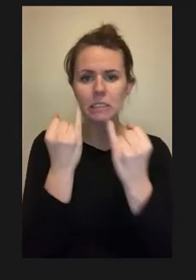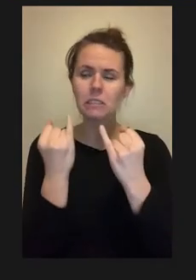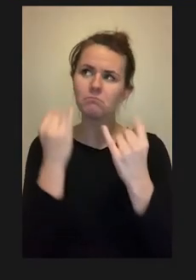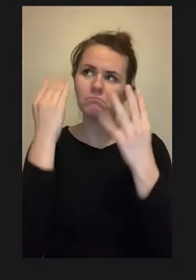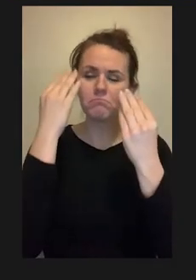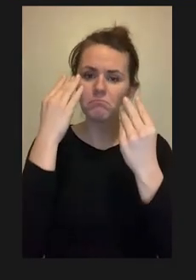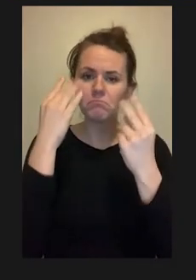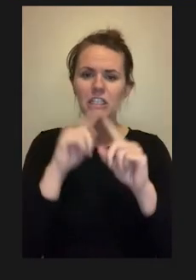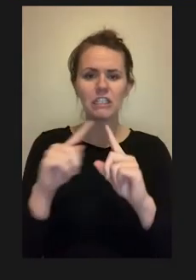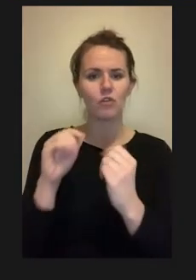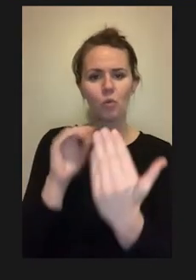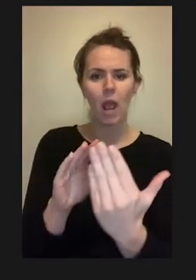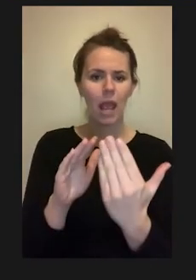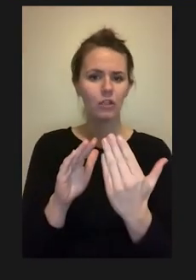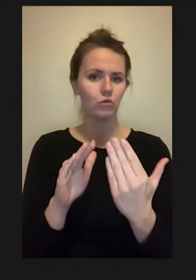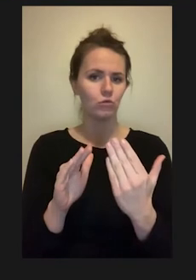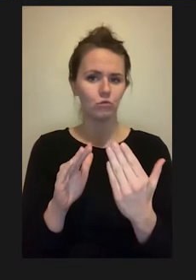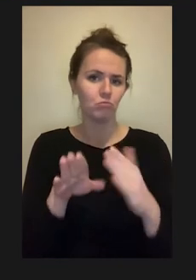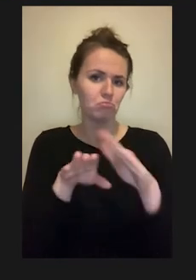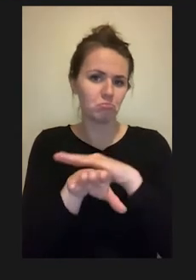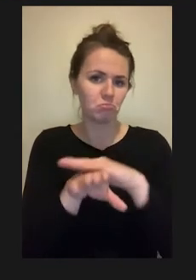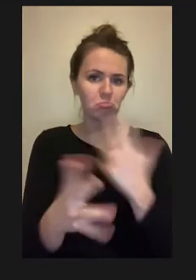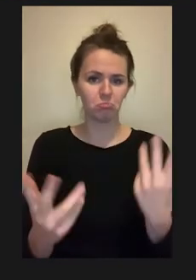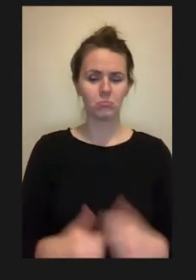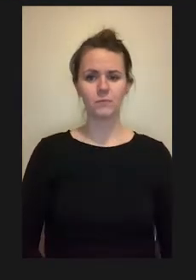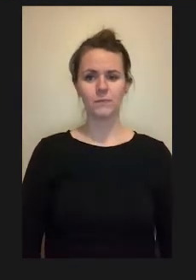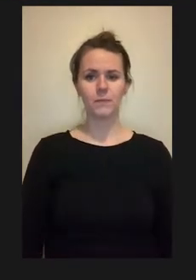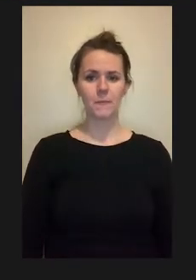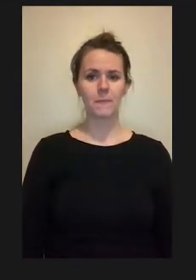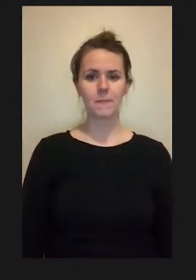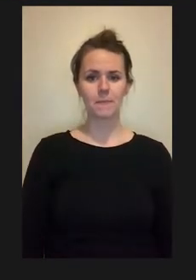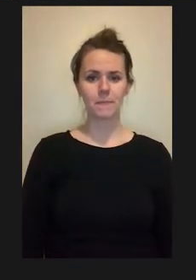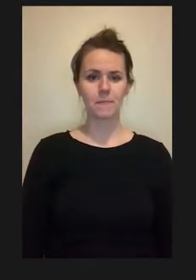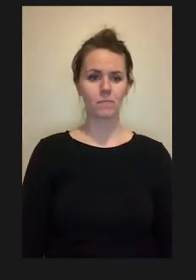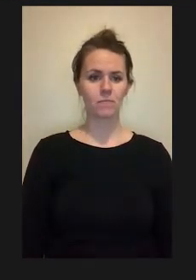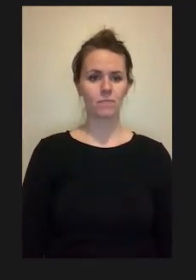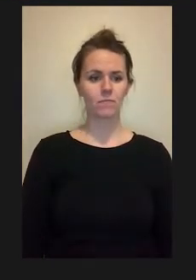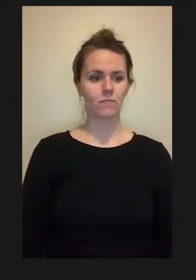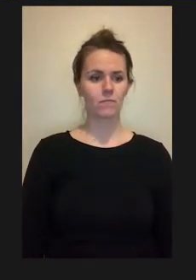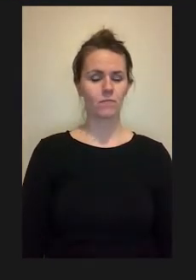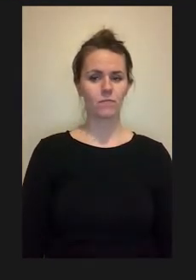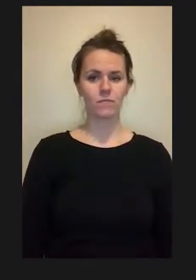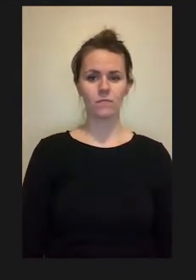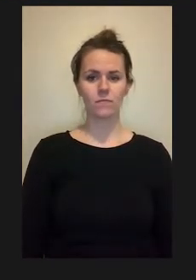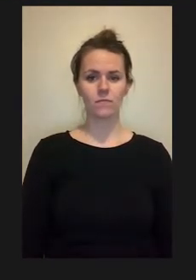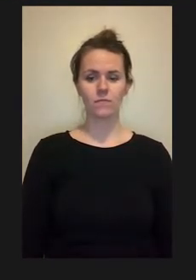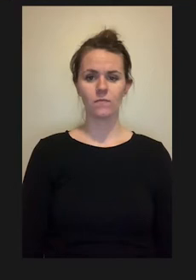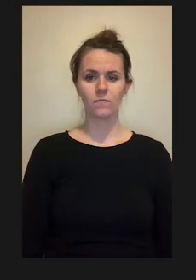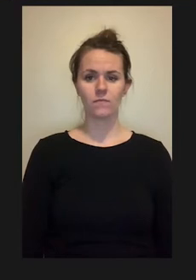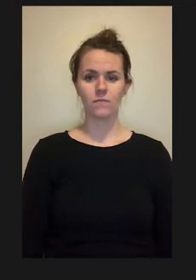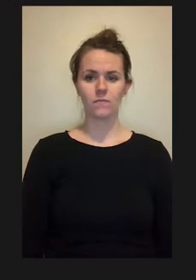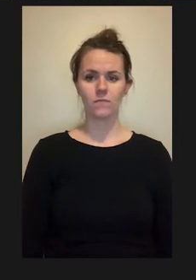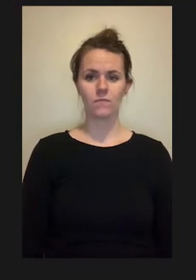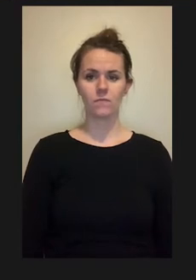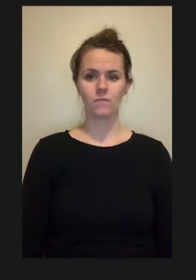ingenuity and ability to put yourself in the place of the person that needed help.